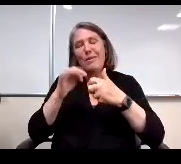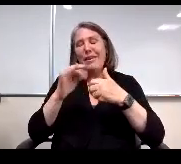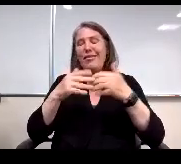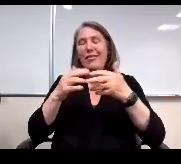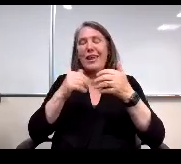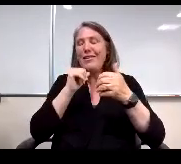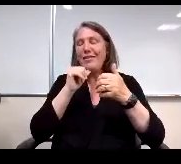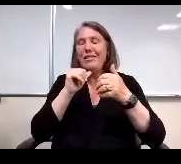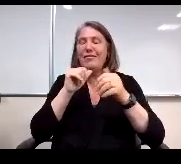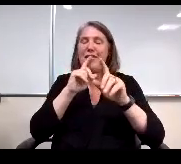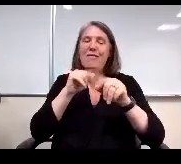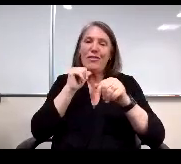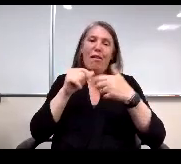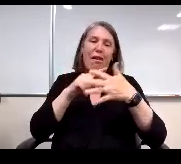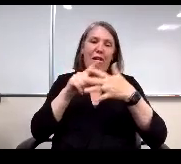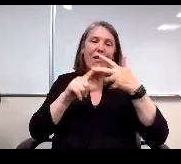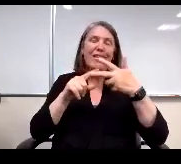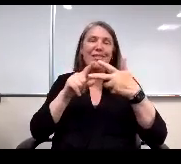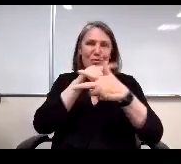easily and students work hard in all classes next likely.